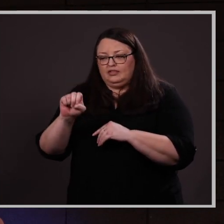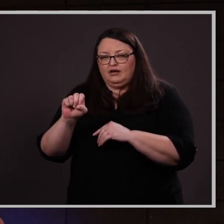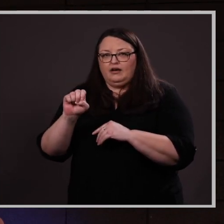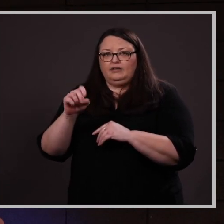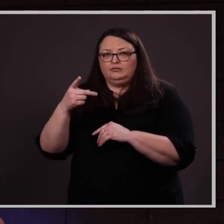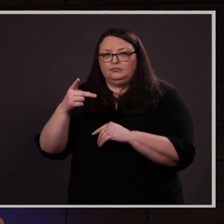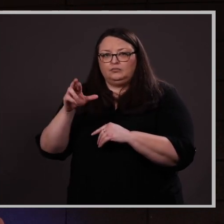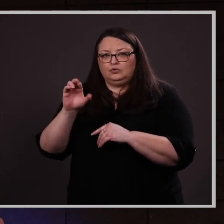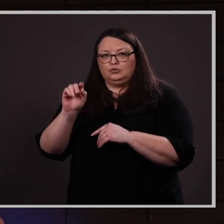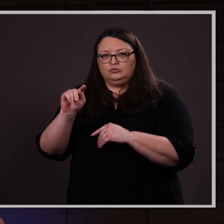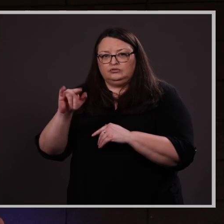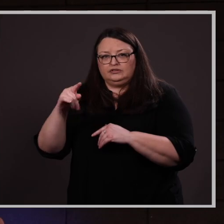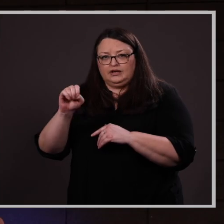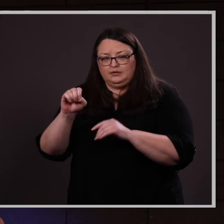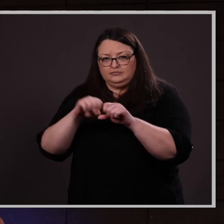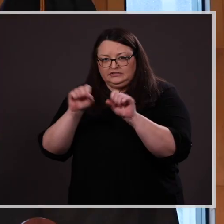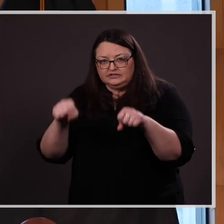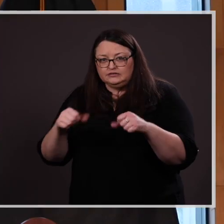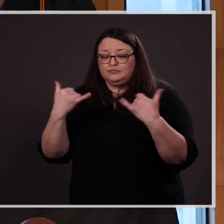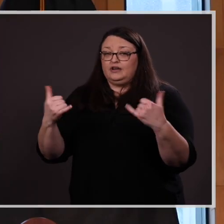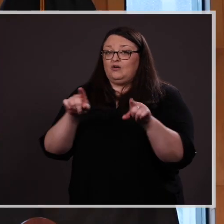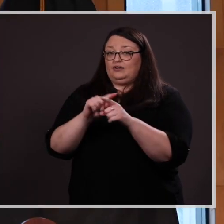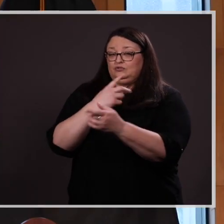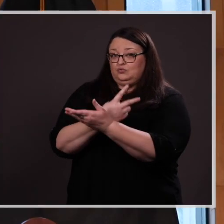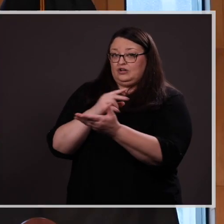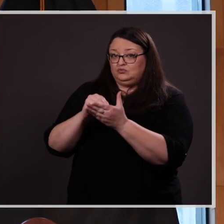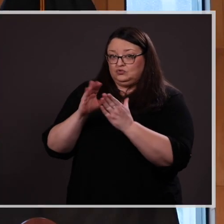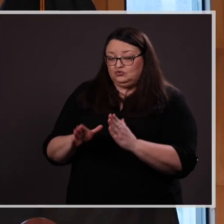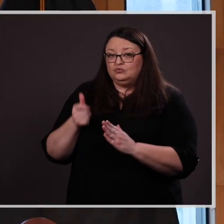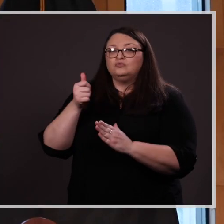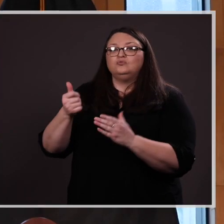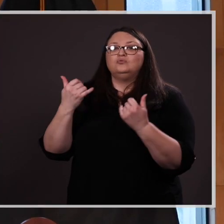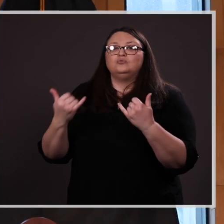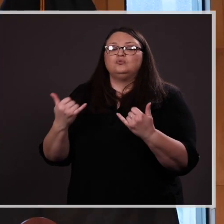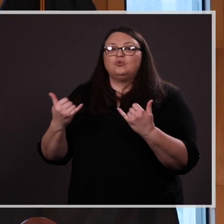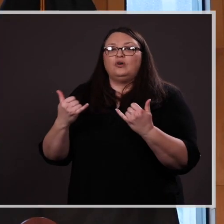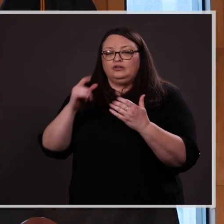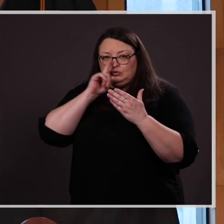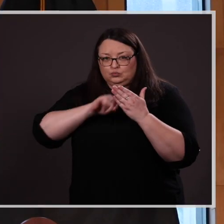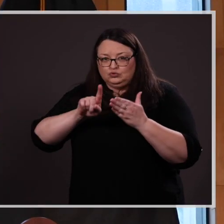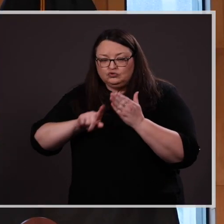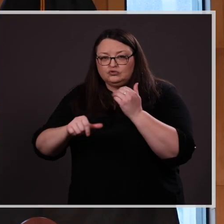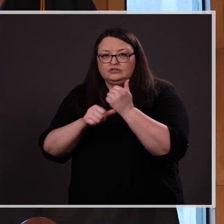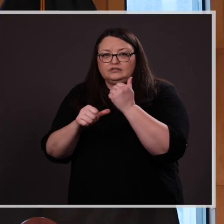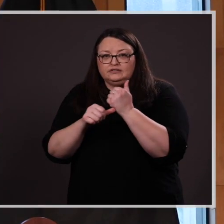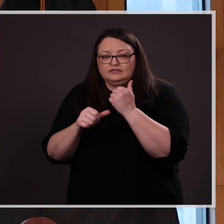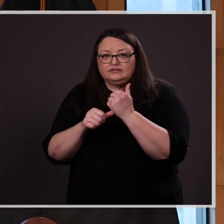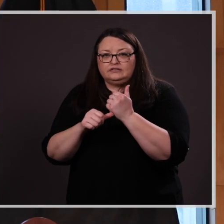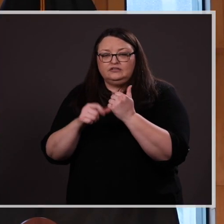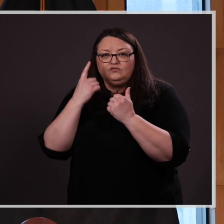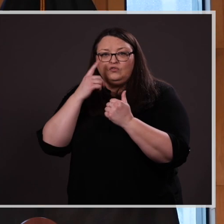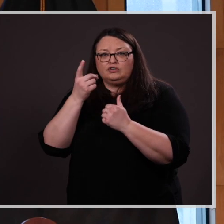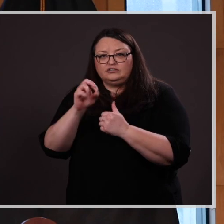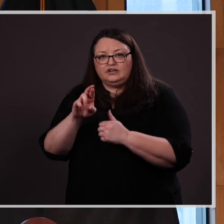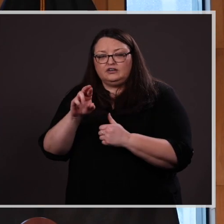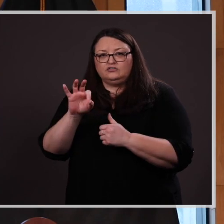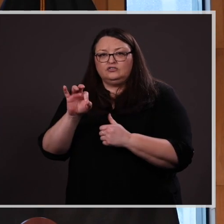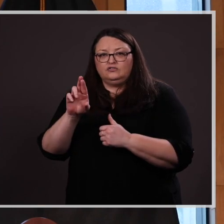Now as a graduate student, Kaitlyn is currently a research assistant in Dr. Ann Fruhling’s